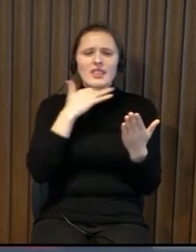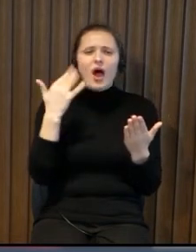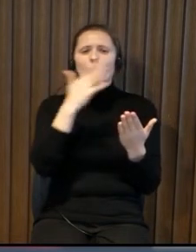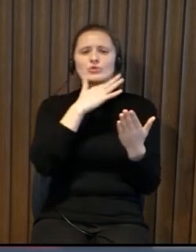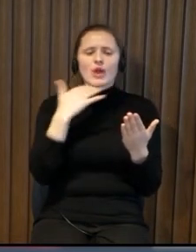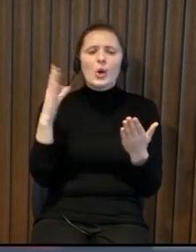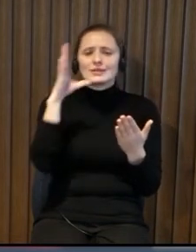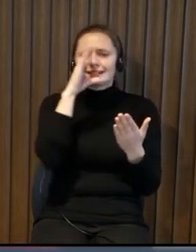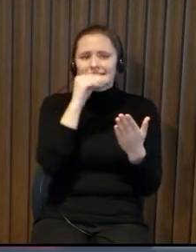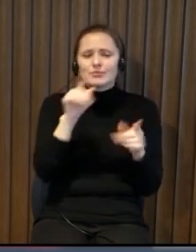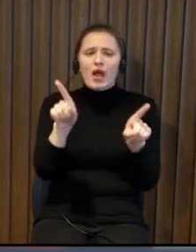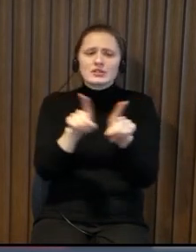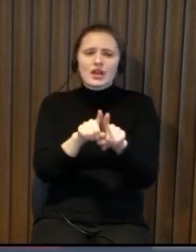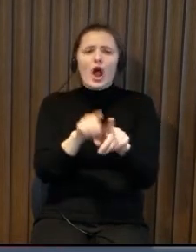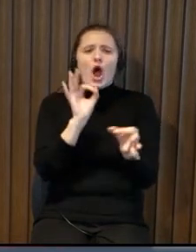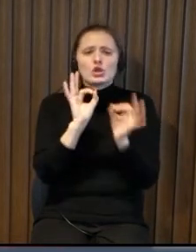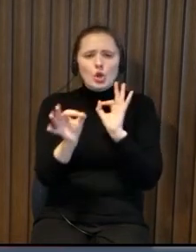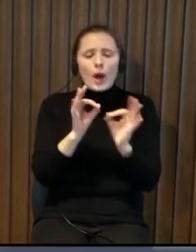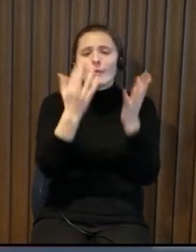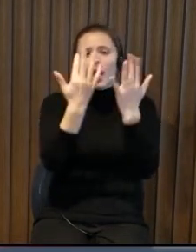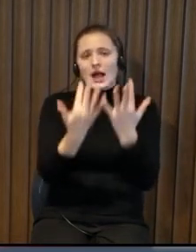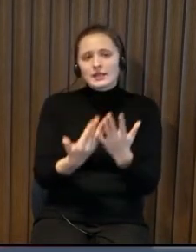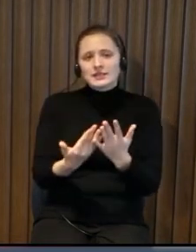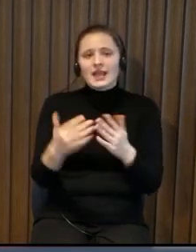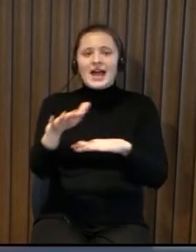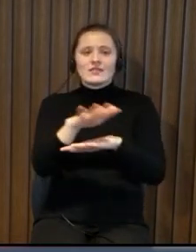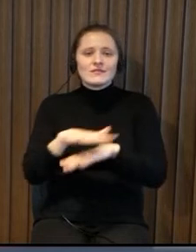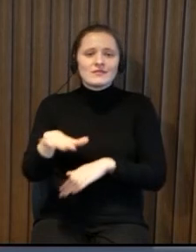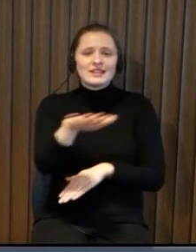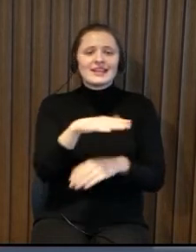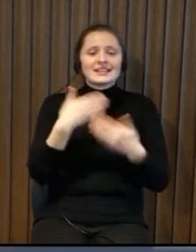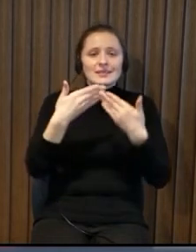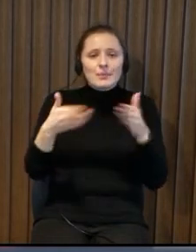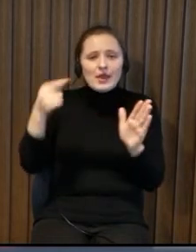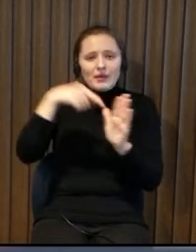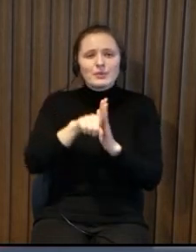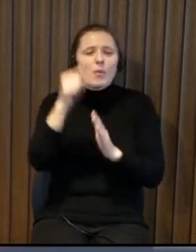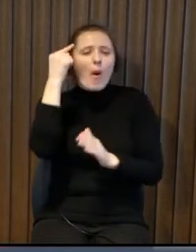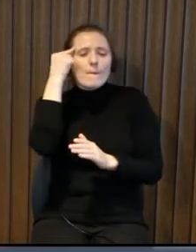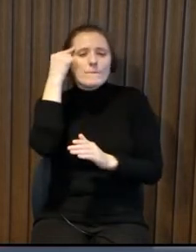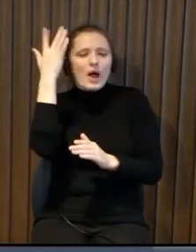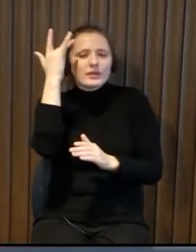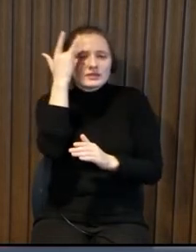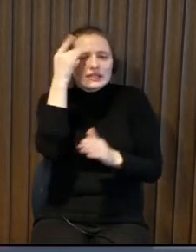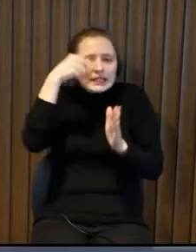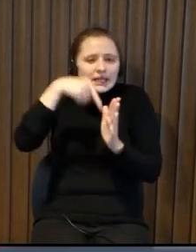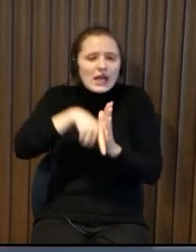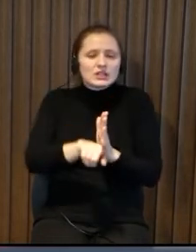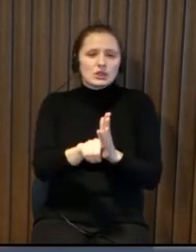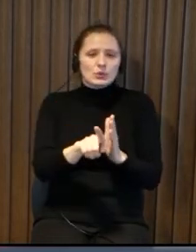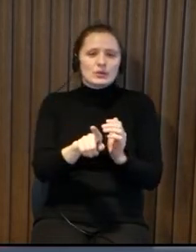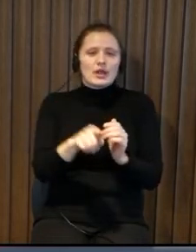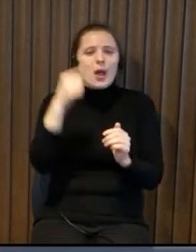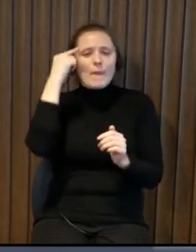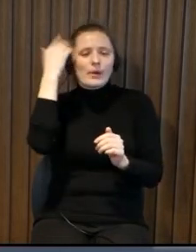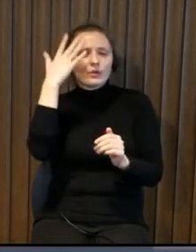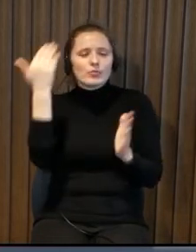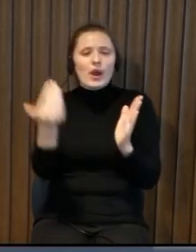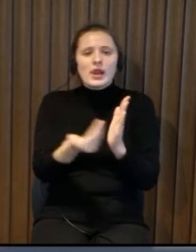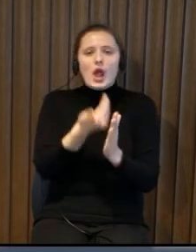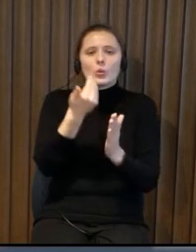there are a lot of possibilities how to solve this and accessibility issue if you just think a little